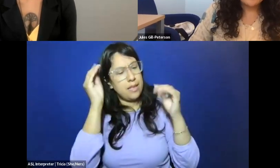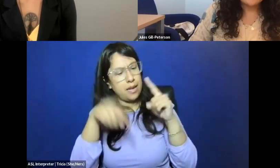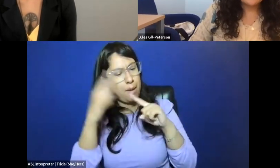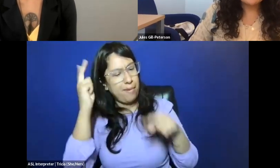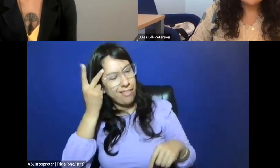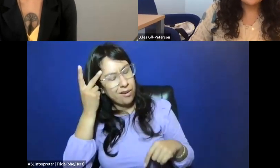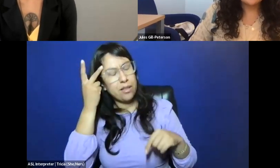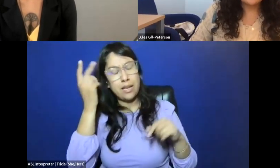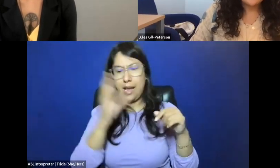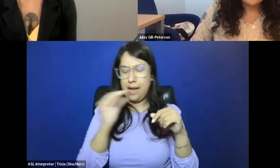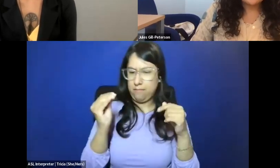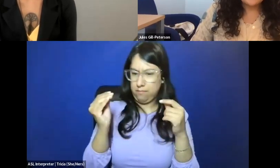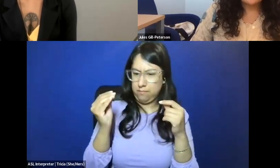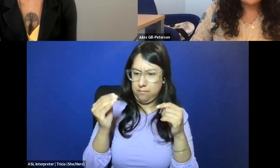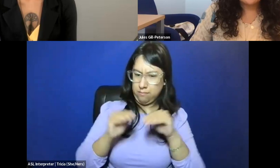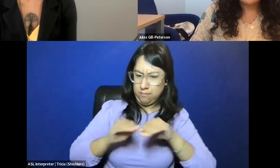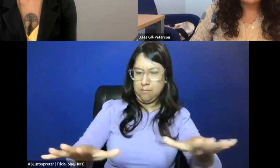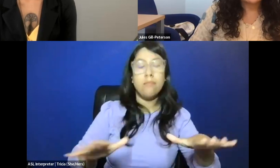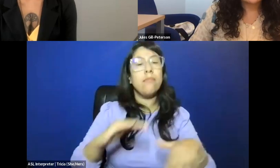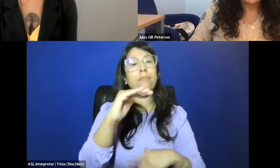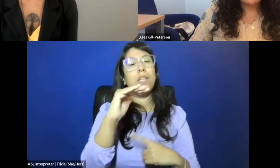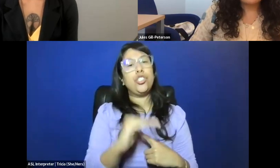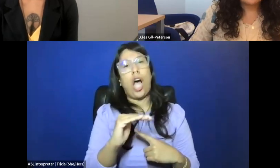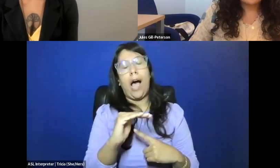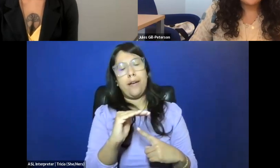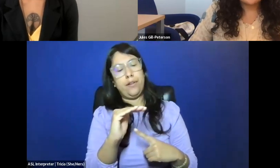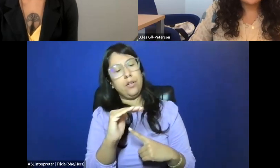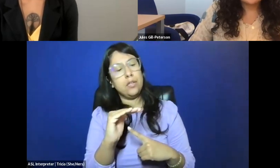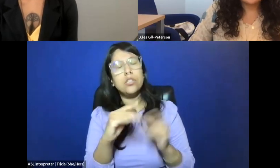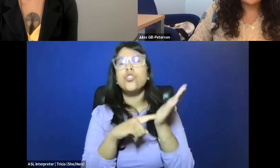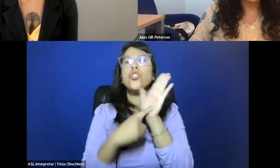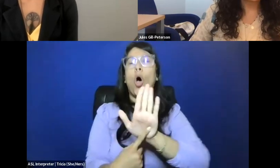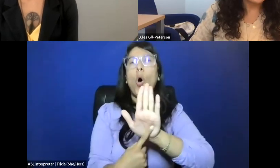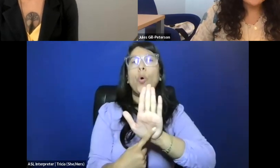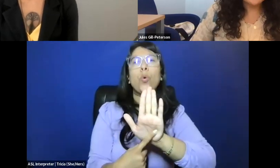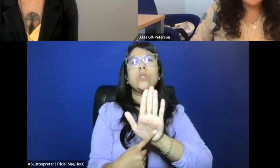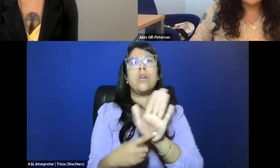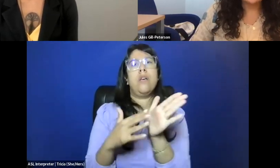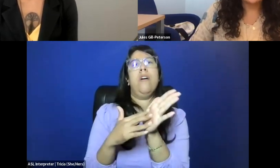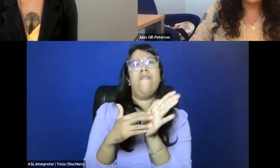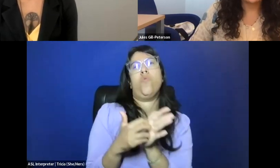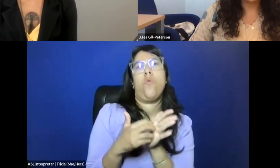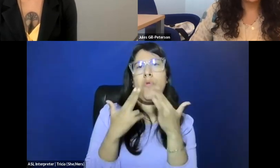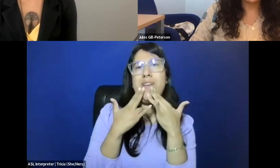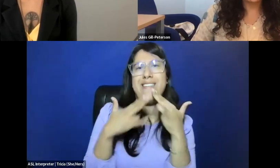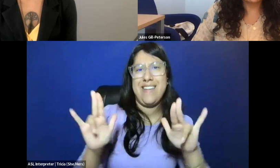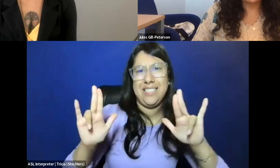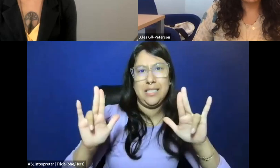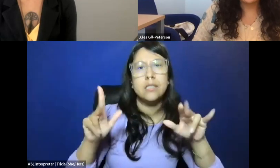for us to pay attention to is the child sort of figures vulnerable innocence as justifying legal, social,